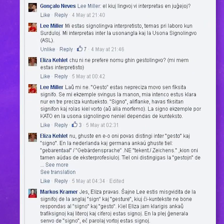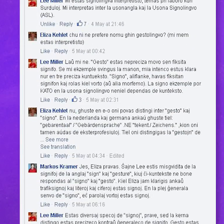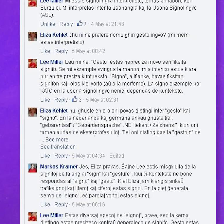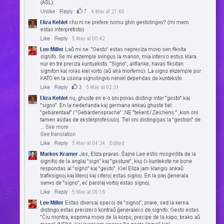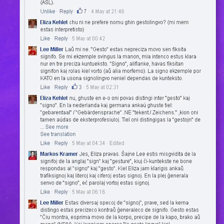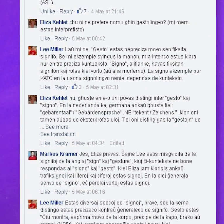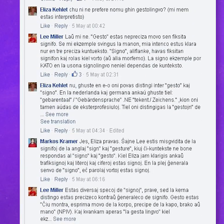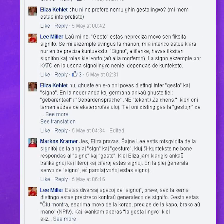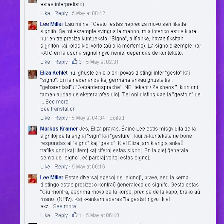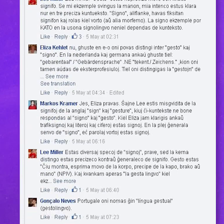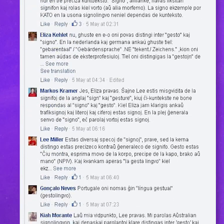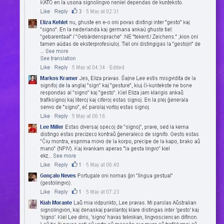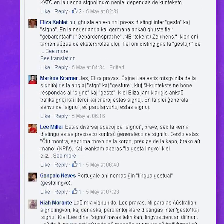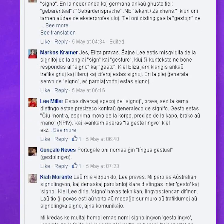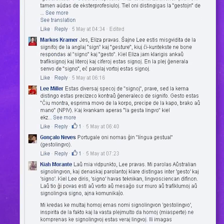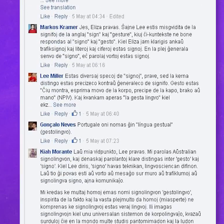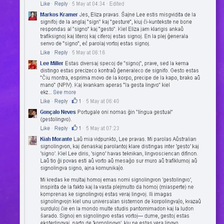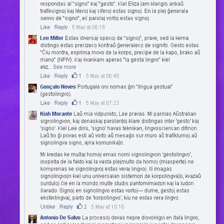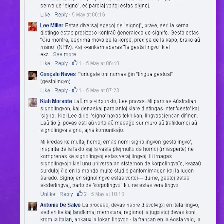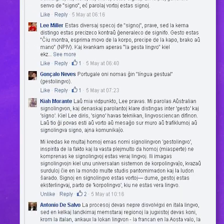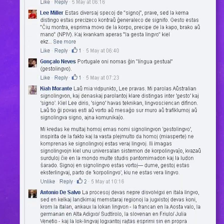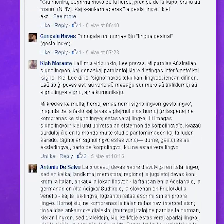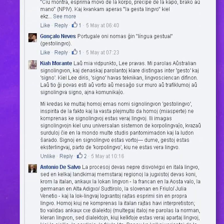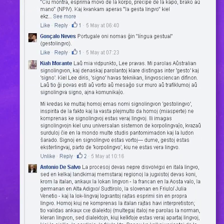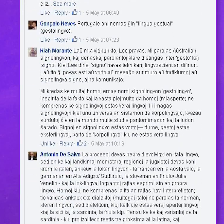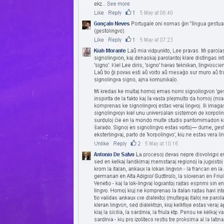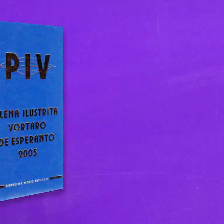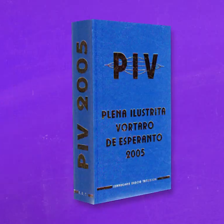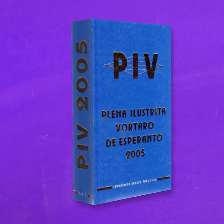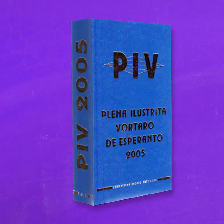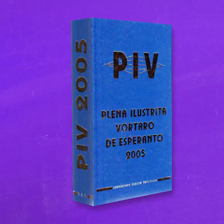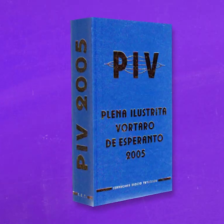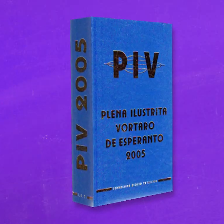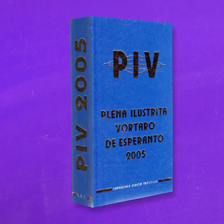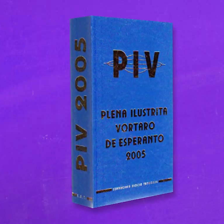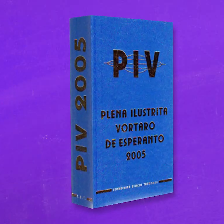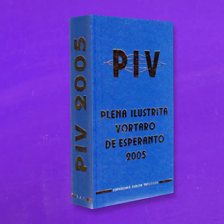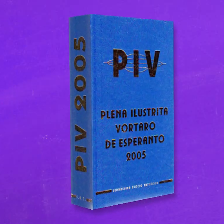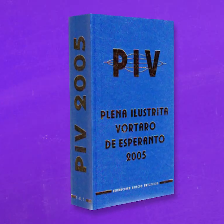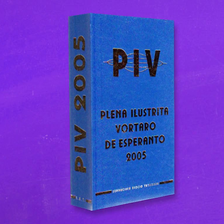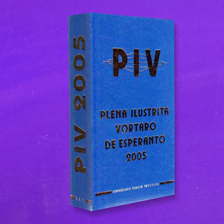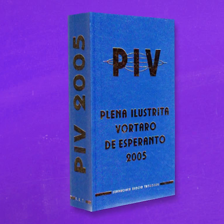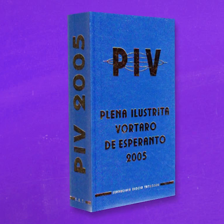This comes from a misunderstanding of sign-language itself. Let me explain: The New Complete Illustrated Dictionary